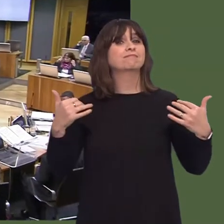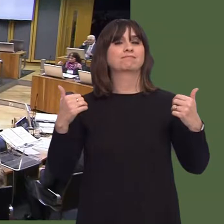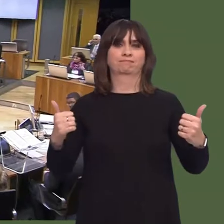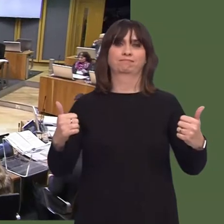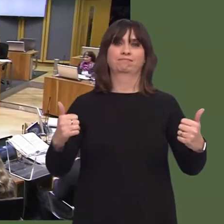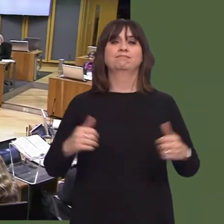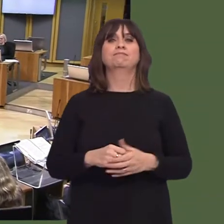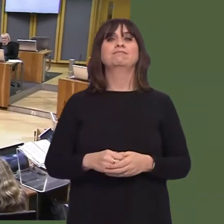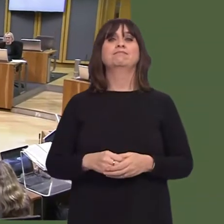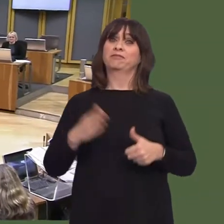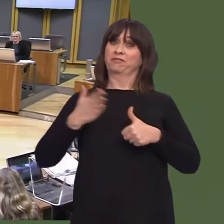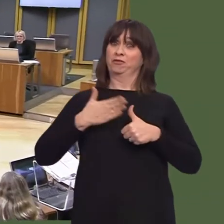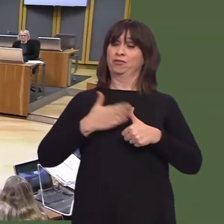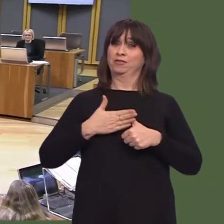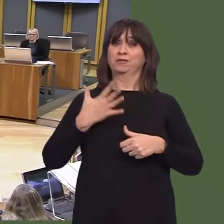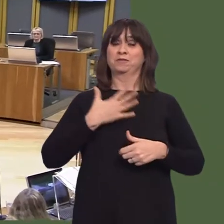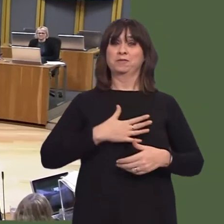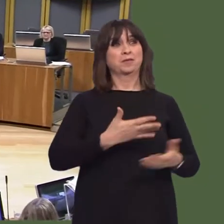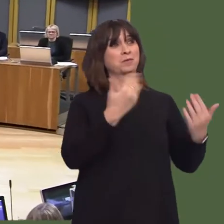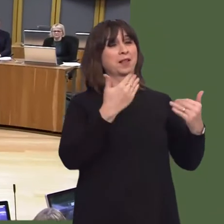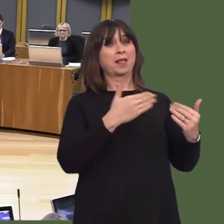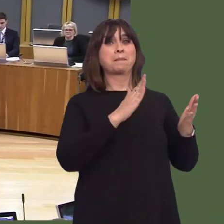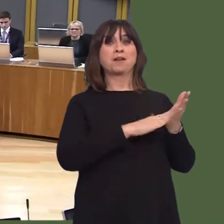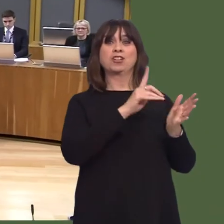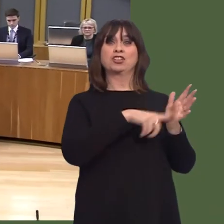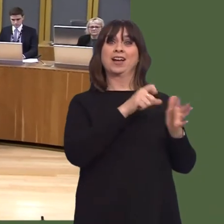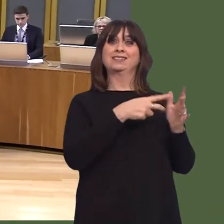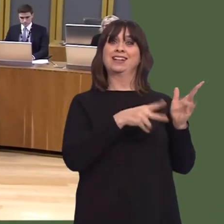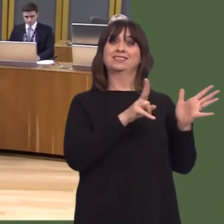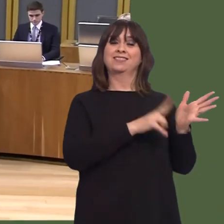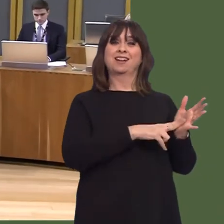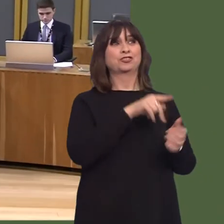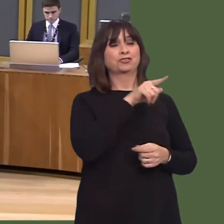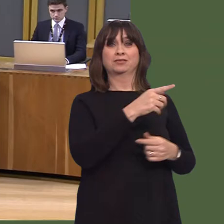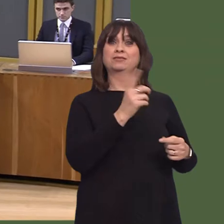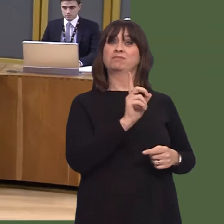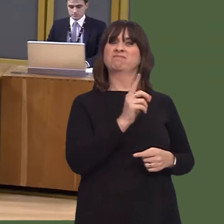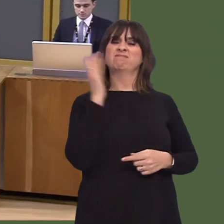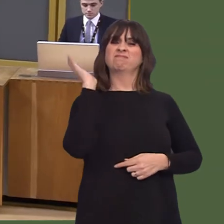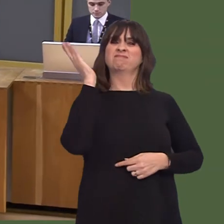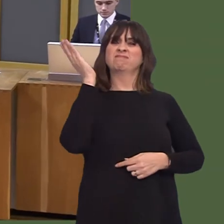on our agenda is questions to the First Minister, and the first question is from Joyce Watson. Joyce Watson AM: 1.